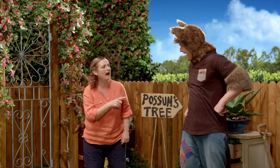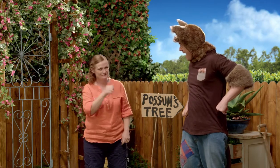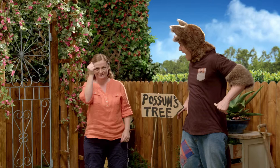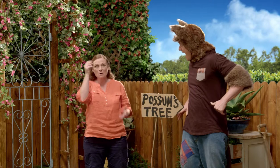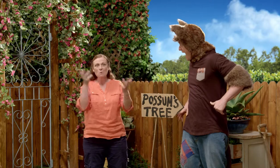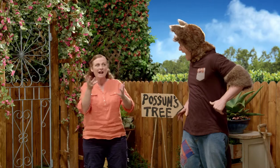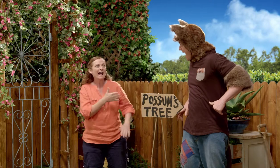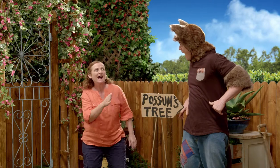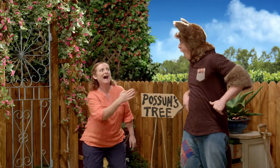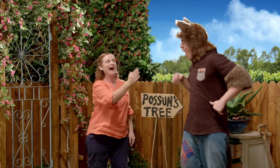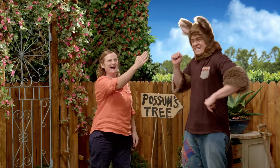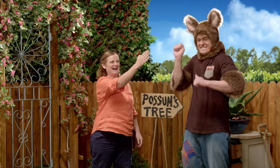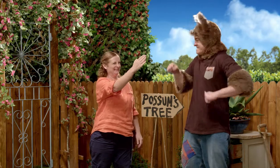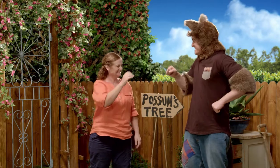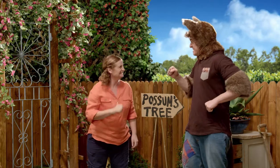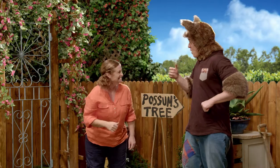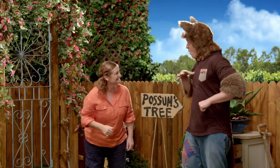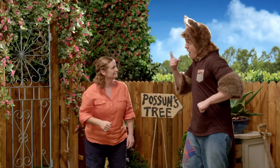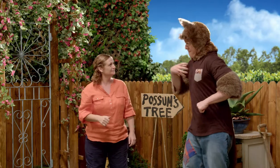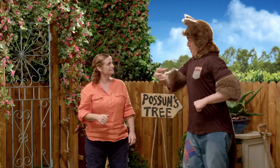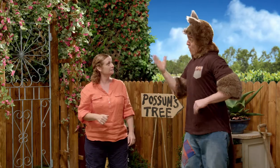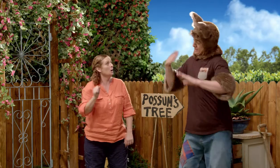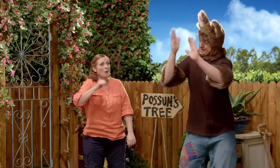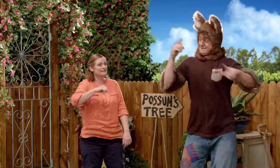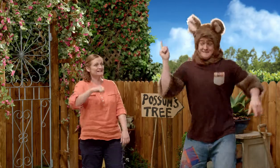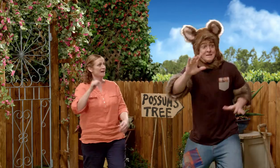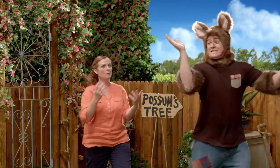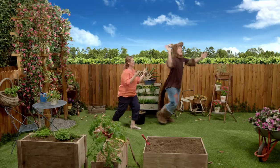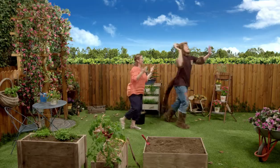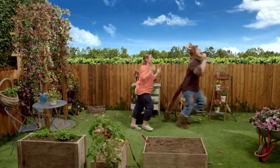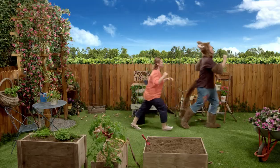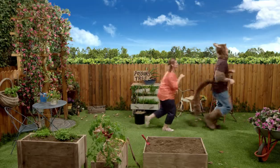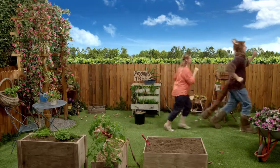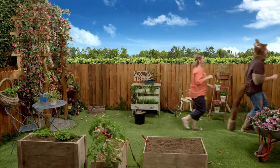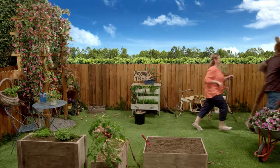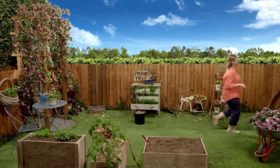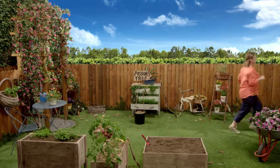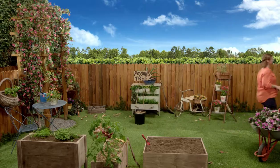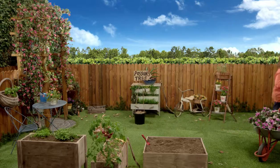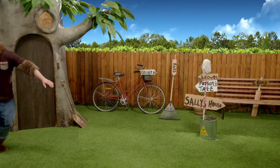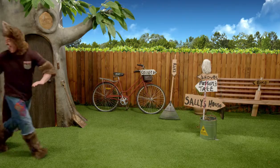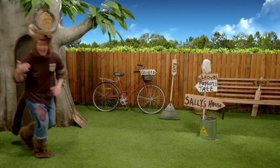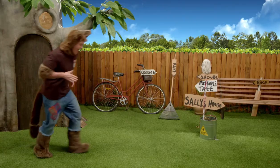she will definitely know where to go. Yeah! Do you want to have a look at some more? Come on.